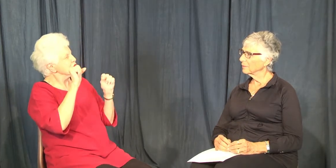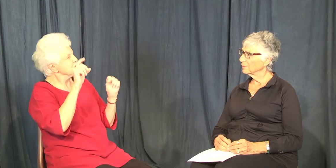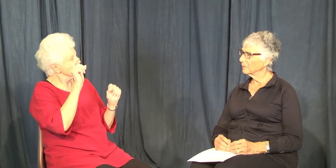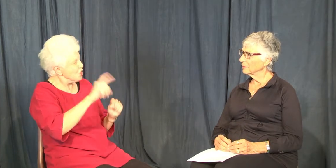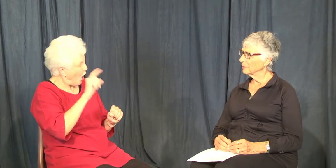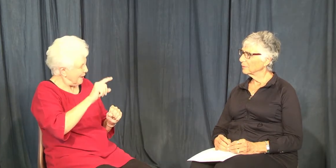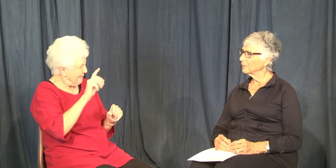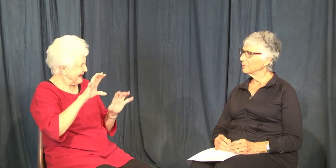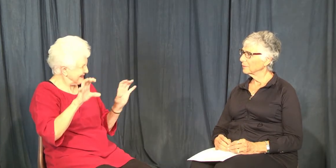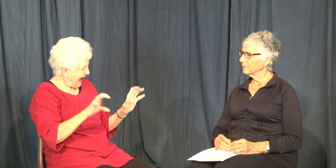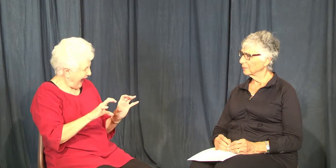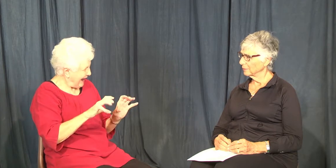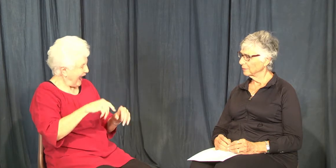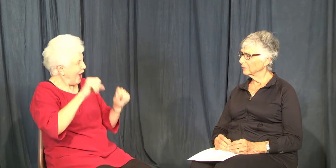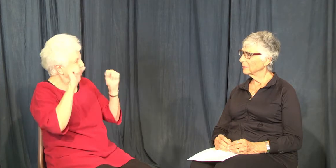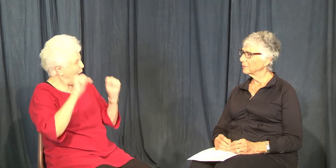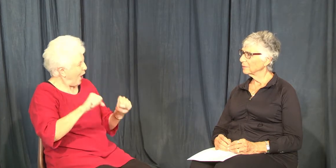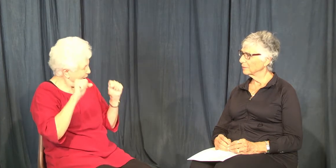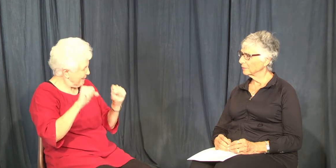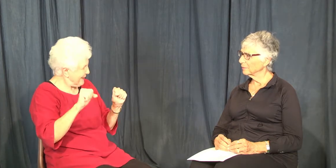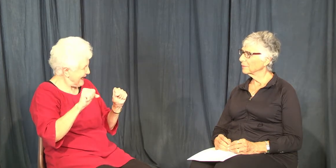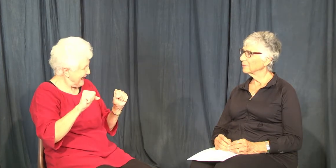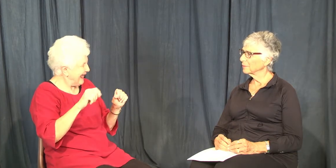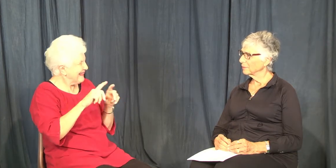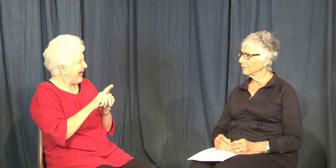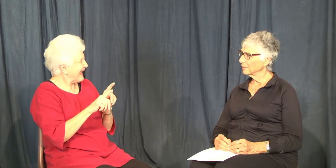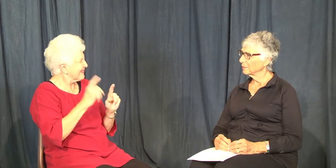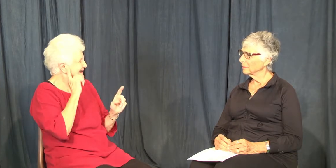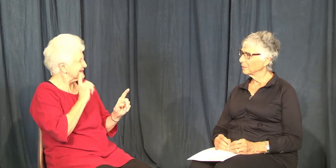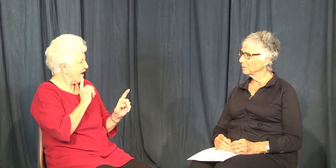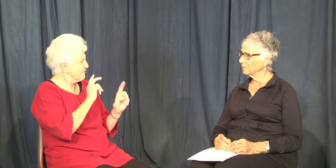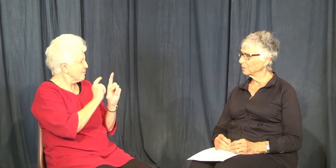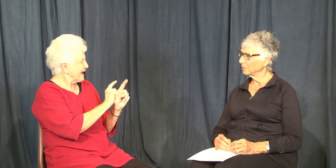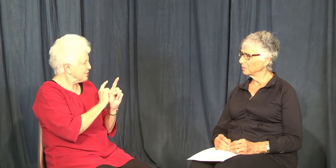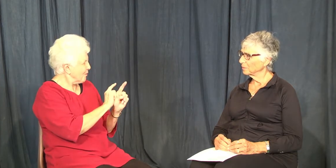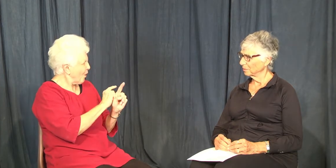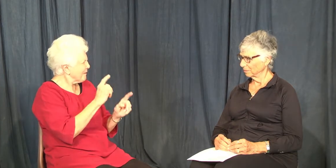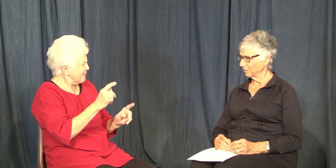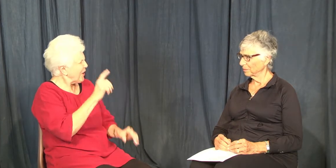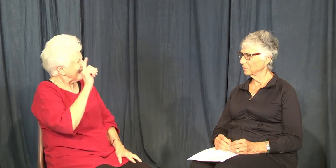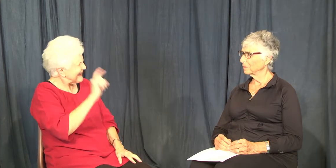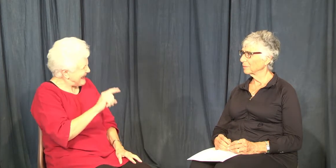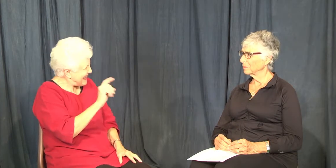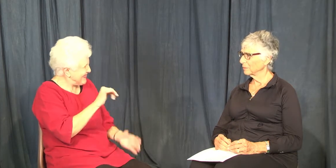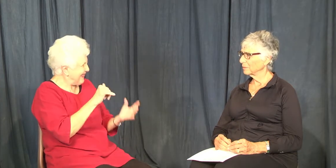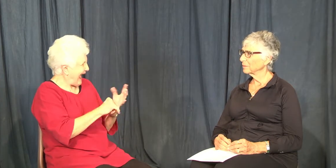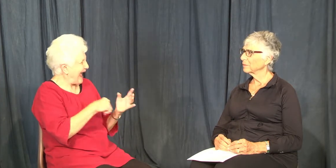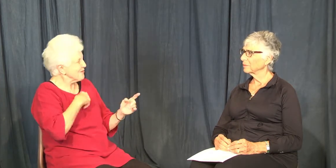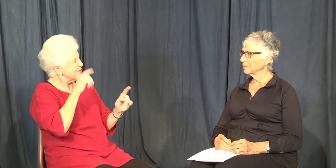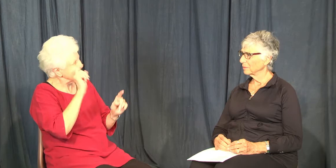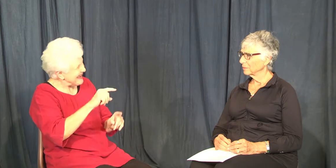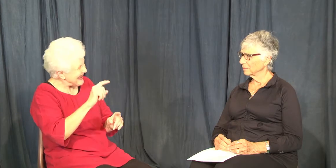things that should be done, or that could be done like Deaf mentors, that type of thing.